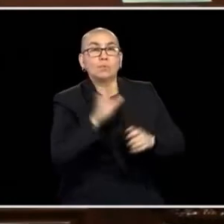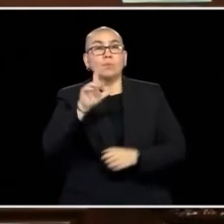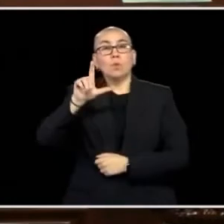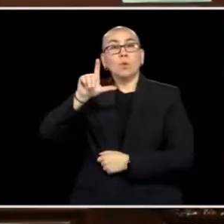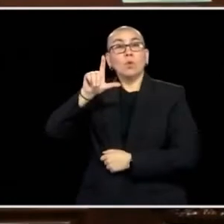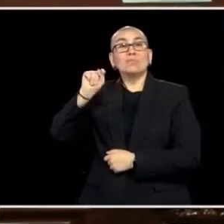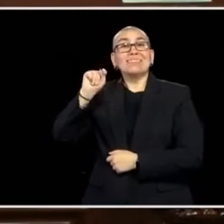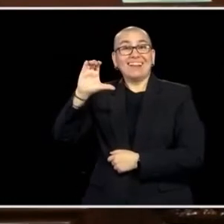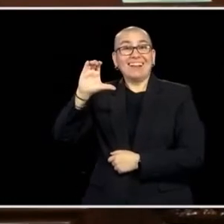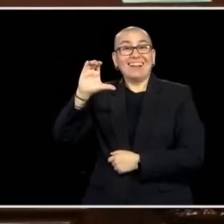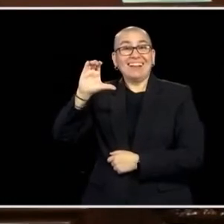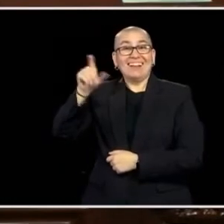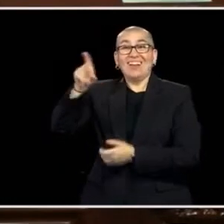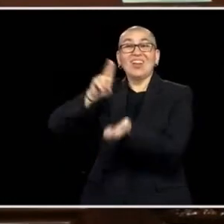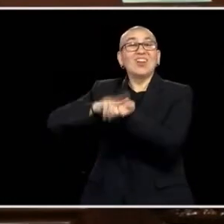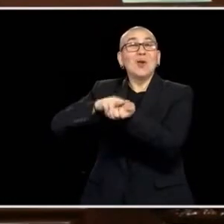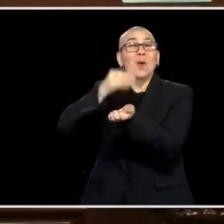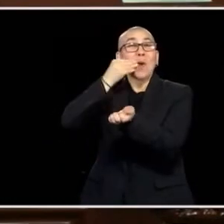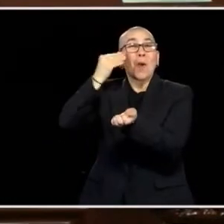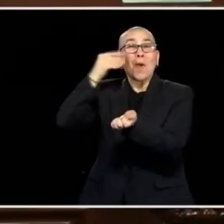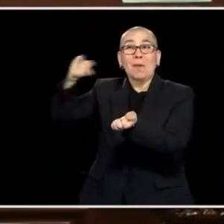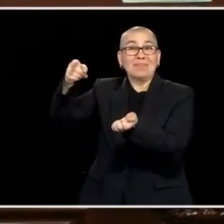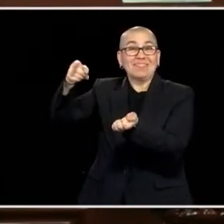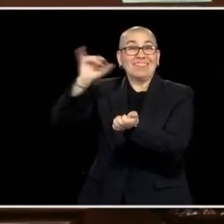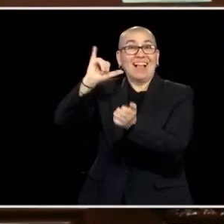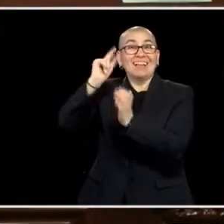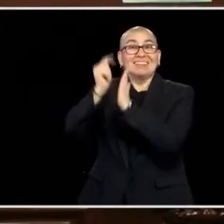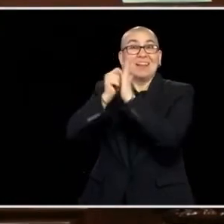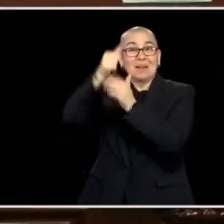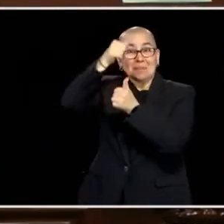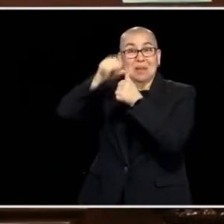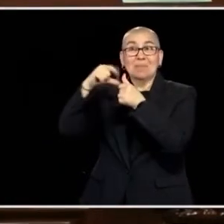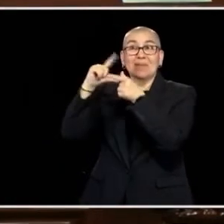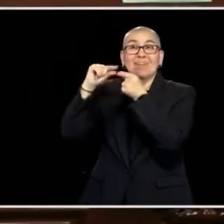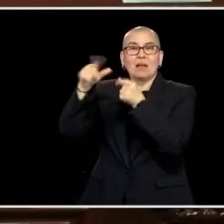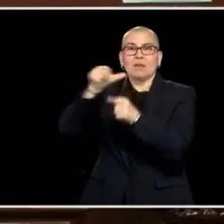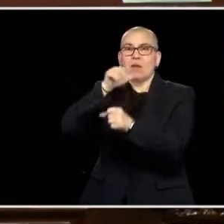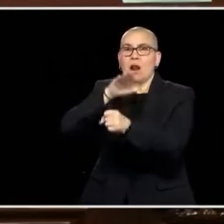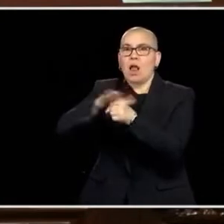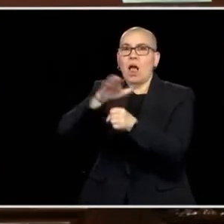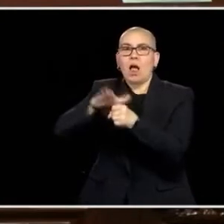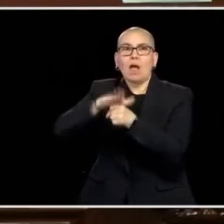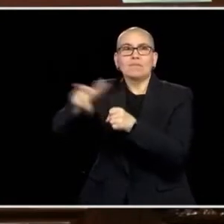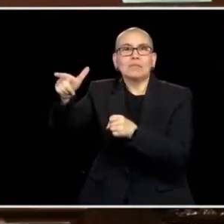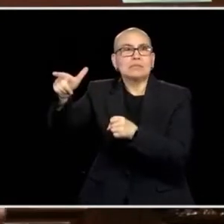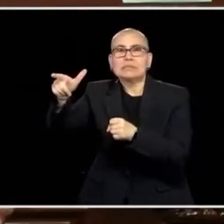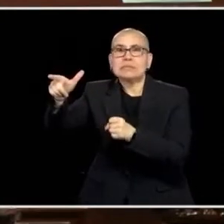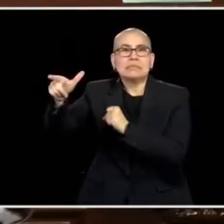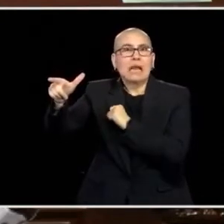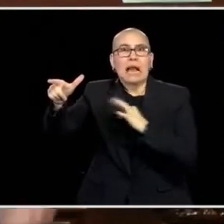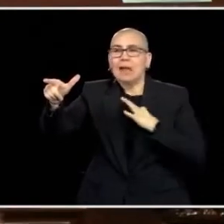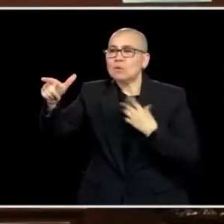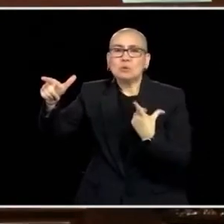THOSE PEOPLE IN LONG-TERM CARE FACILITIES, WE HAD TO SET UP A WAY. MINNESOTA IS THE ONLY ONE, CRITICAL CARE COORDINATING SEPTEMBER, THE C-4.